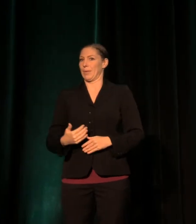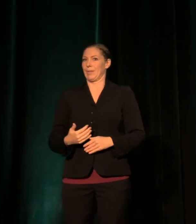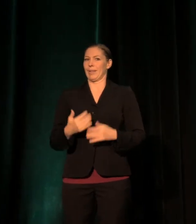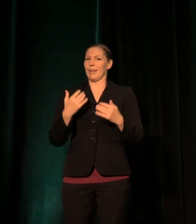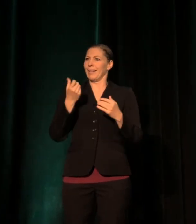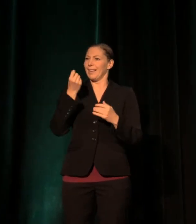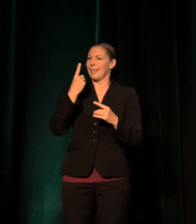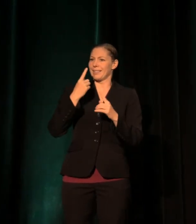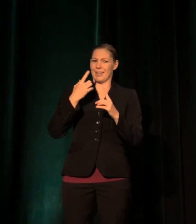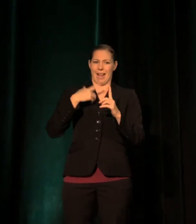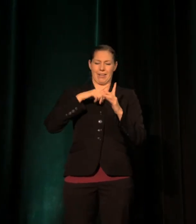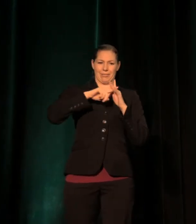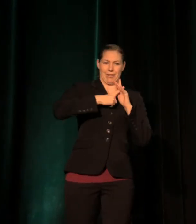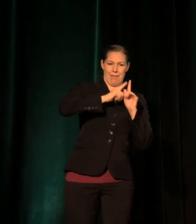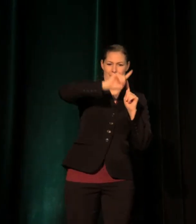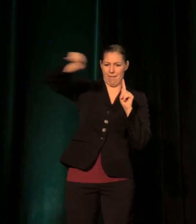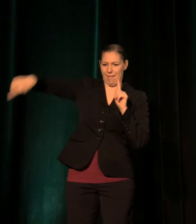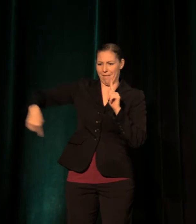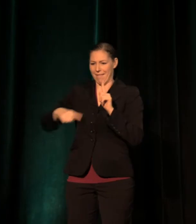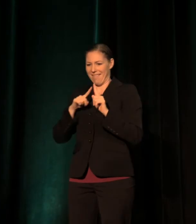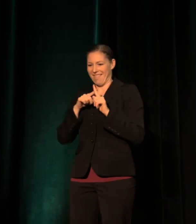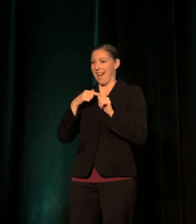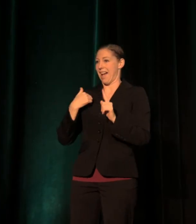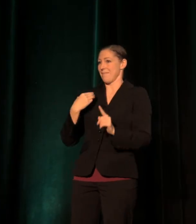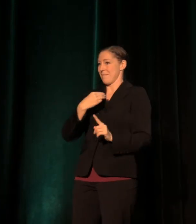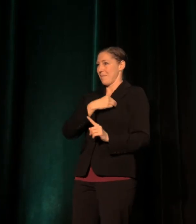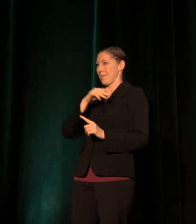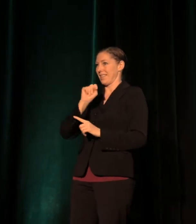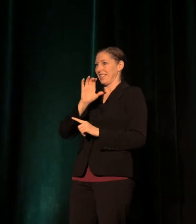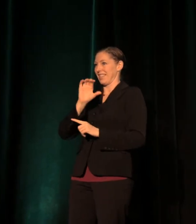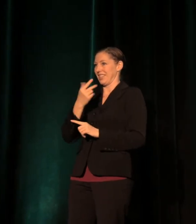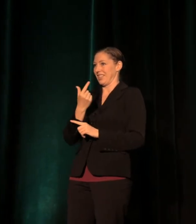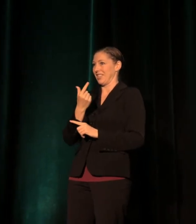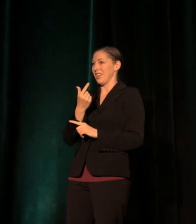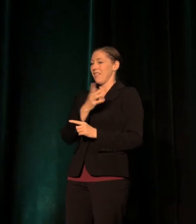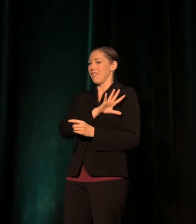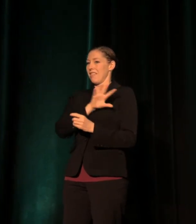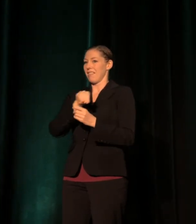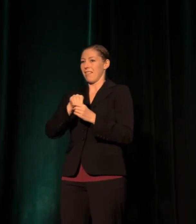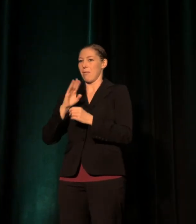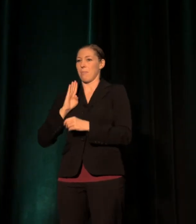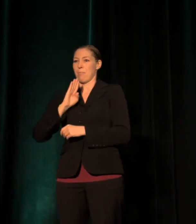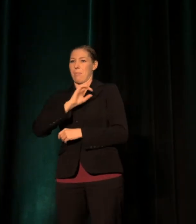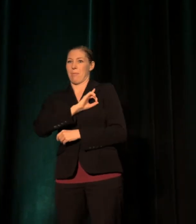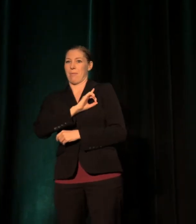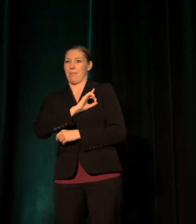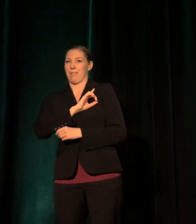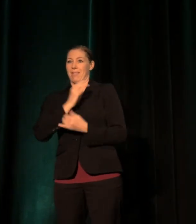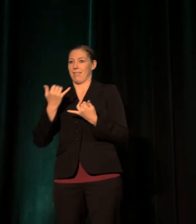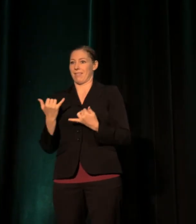I started as a member of TCG, then I joined the board for a couple years, and now they drew me in and I'm working for TCG.